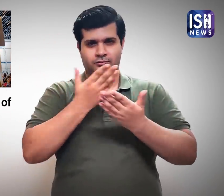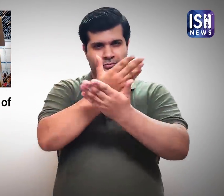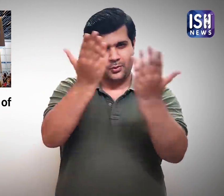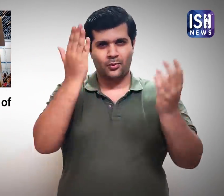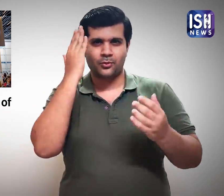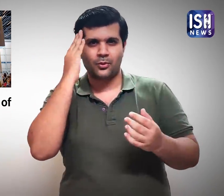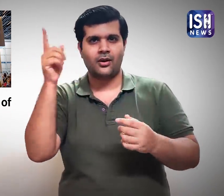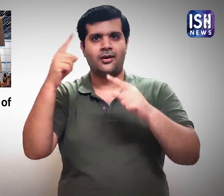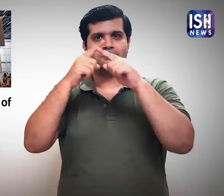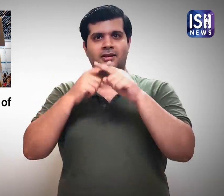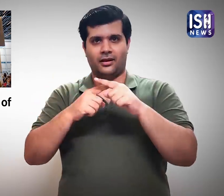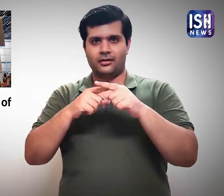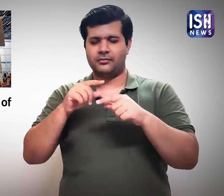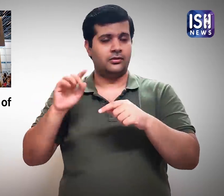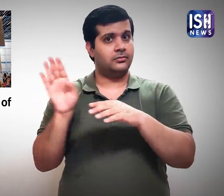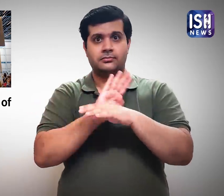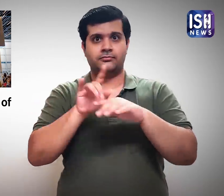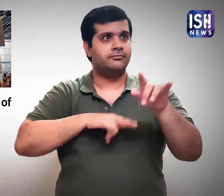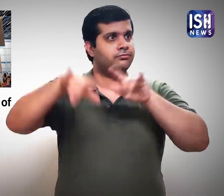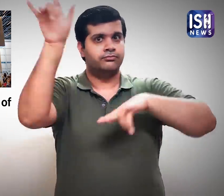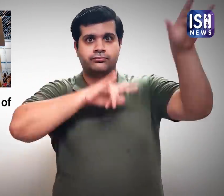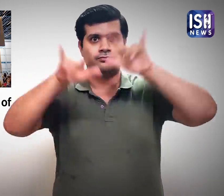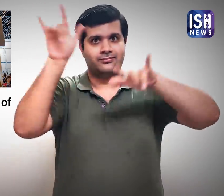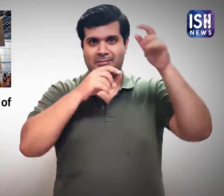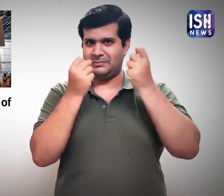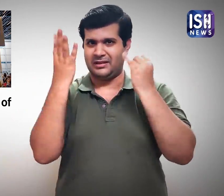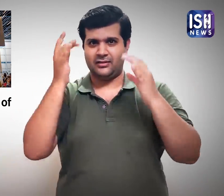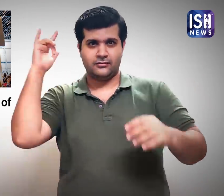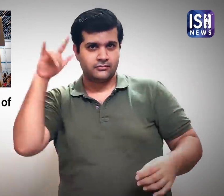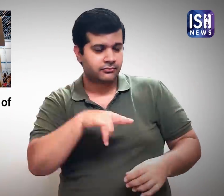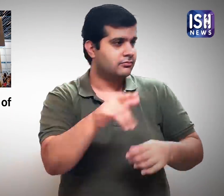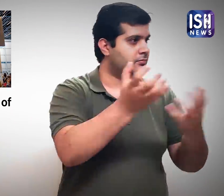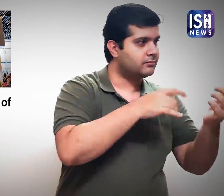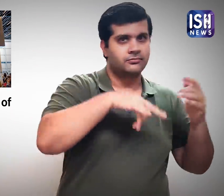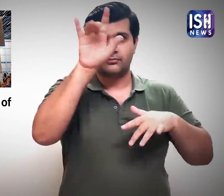Amsterdam airport is extremely busy with many flights in a day.